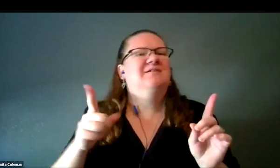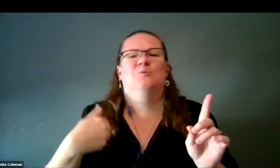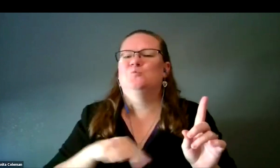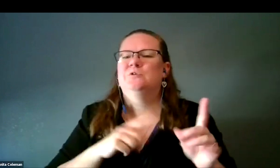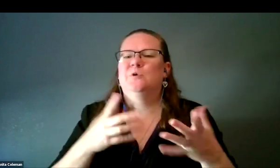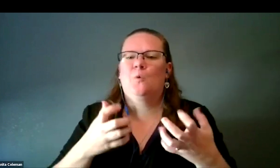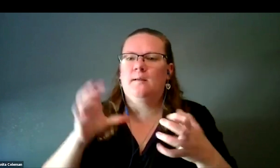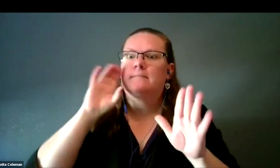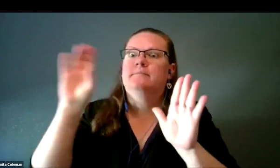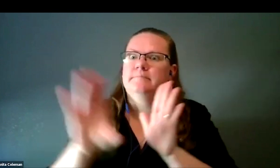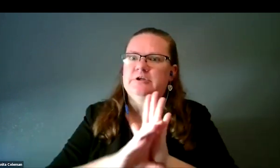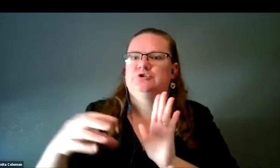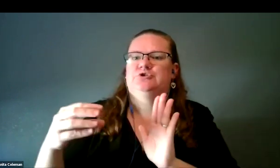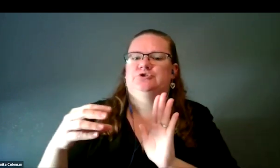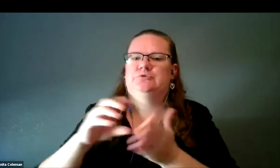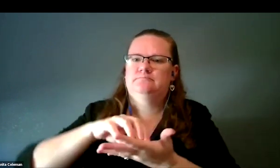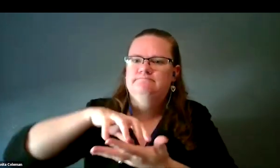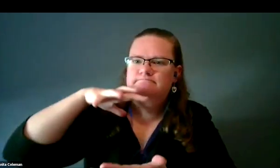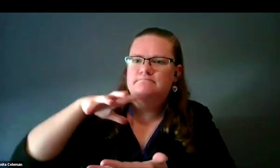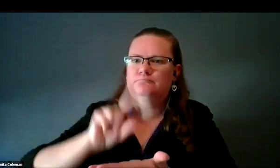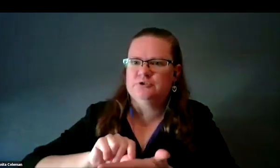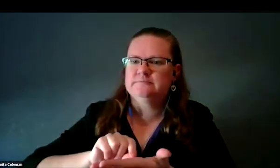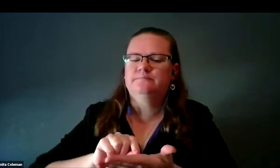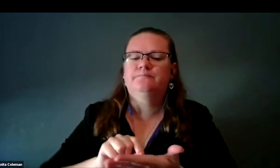Now, there's a simple way, sort of a simple way to do that is to process